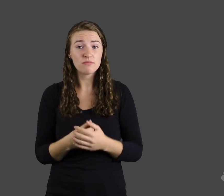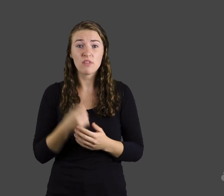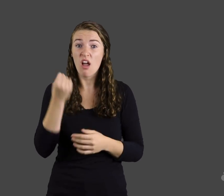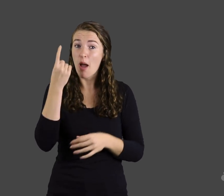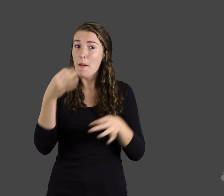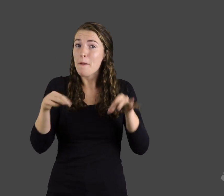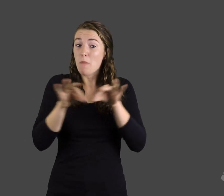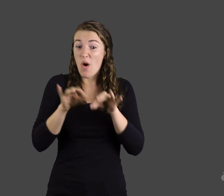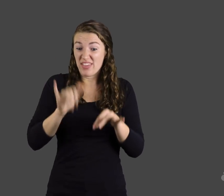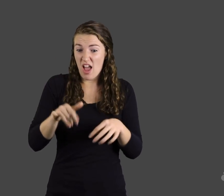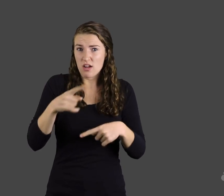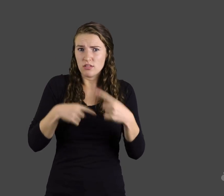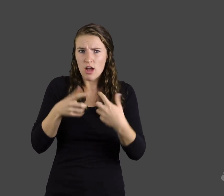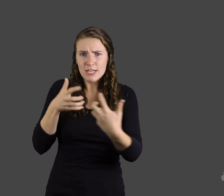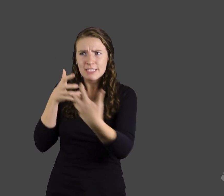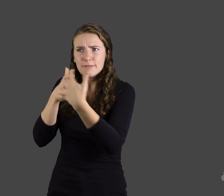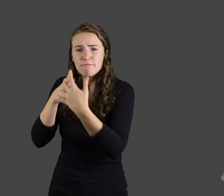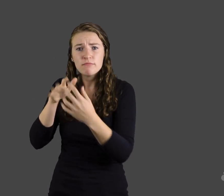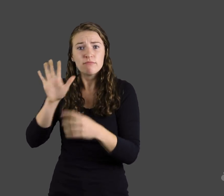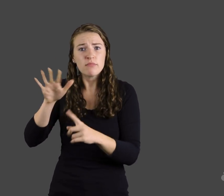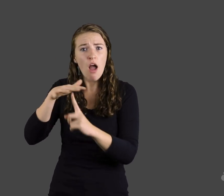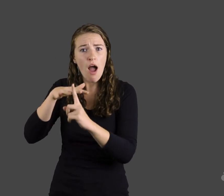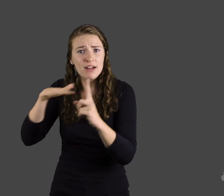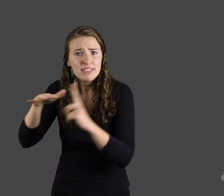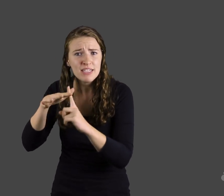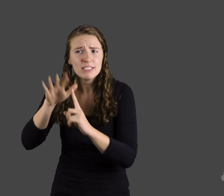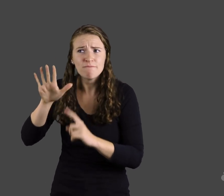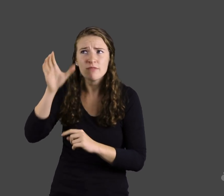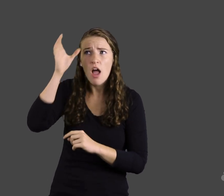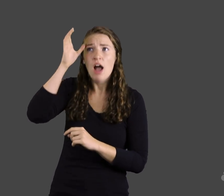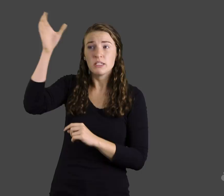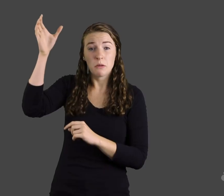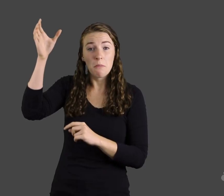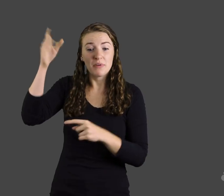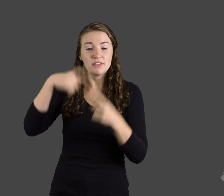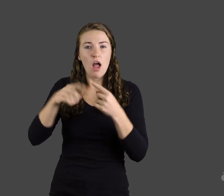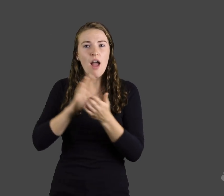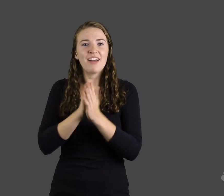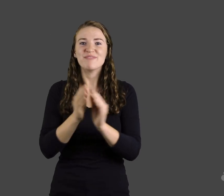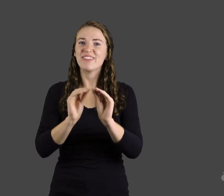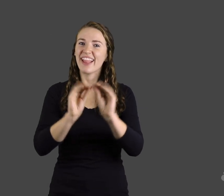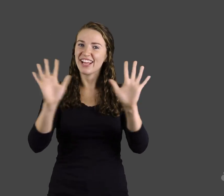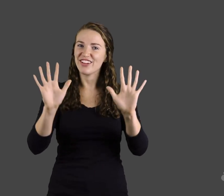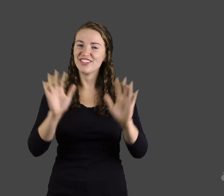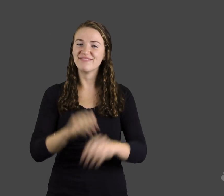We've discovered that when an ASL term aligns with the concept being represented and the linguistic rules of ASL, STEM material can be presented, shared and discussed more quickly, effectively and clearly.